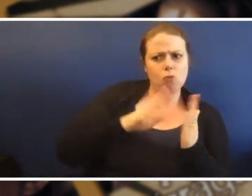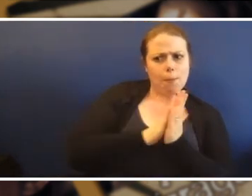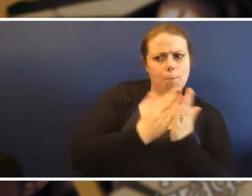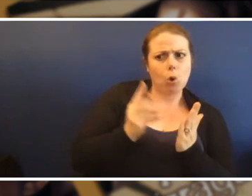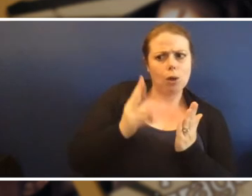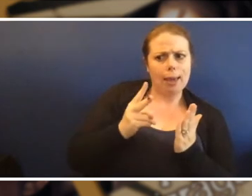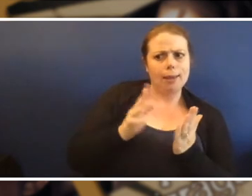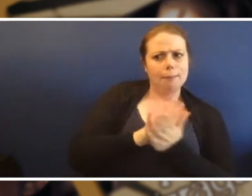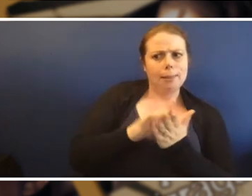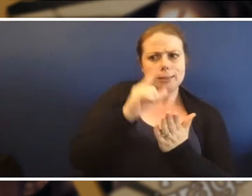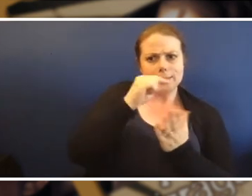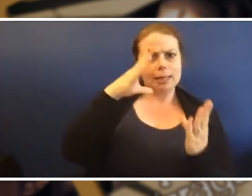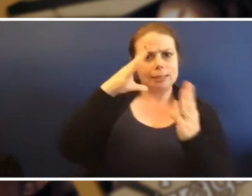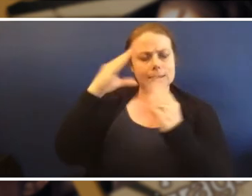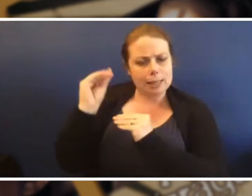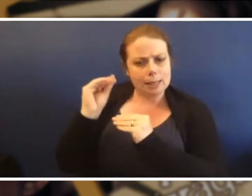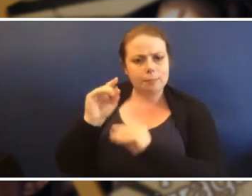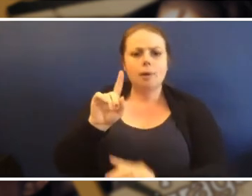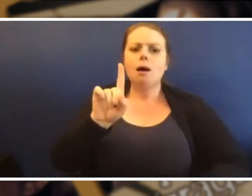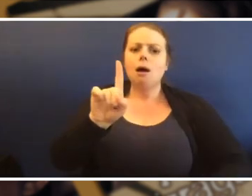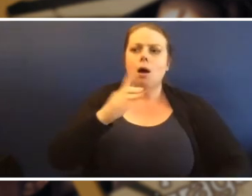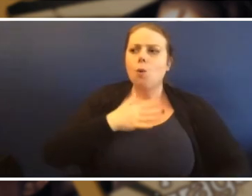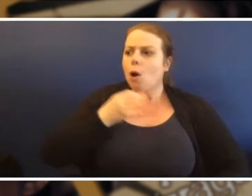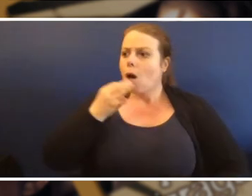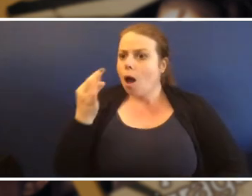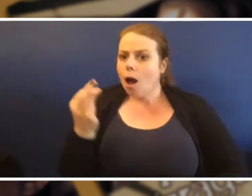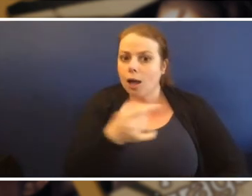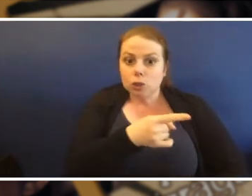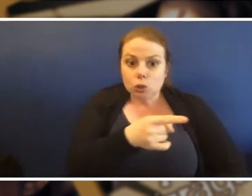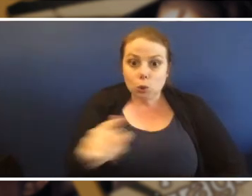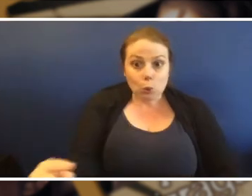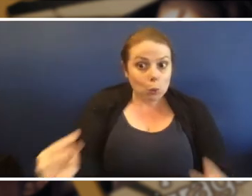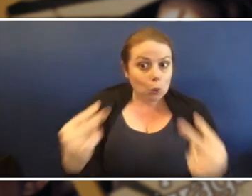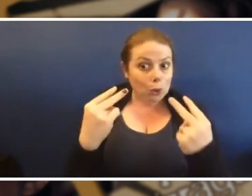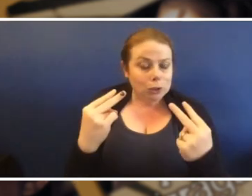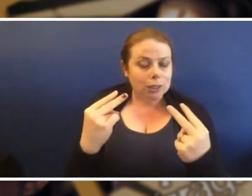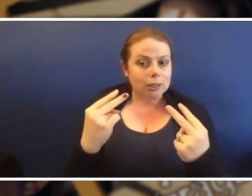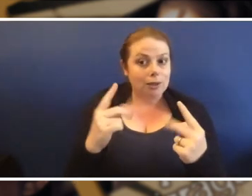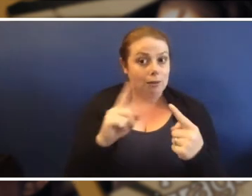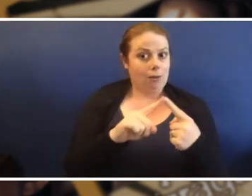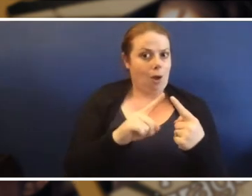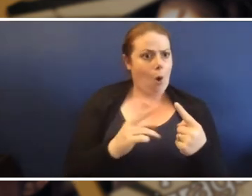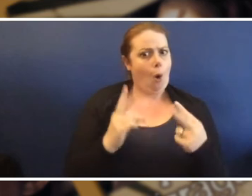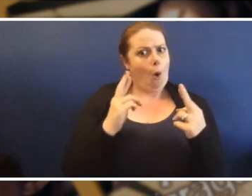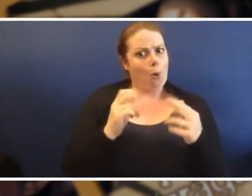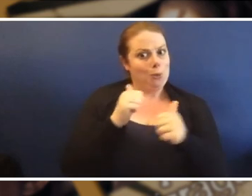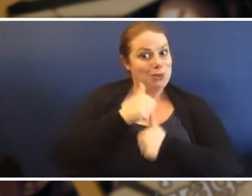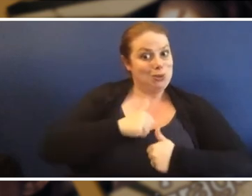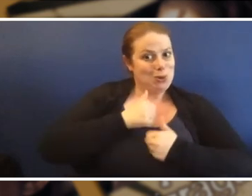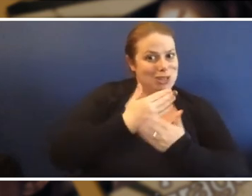But I want to ask the people watching, first of all hope you really enjoyed that story, I did